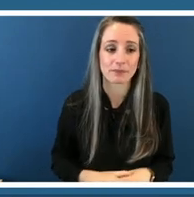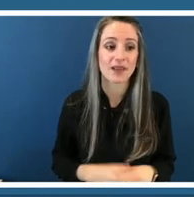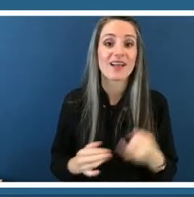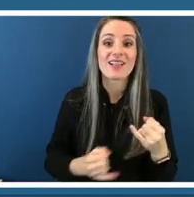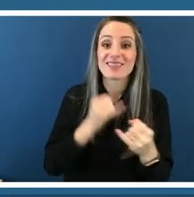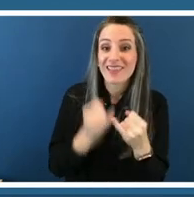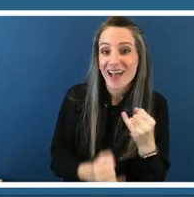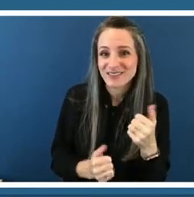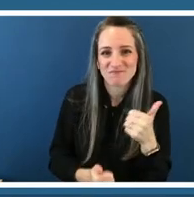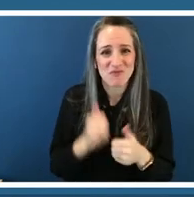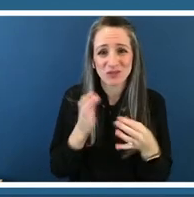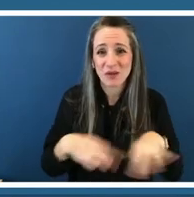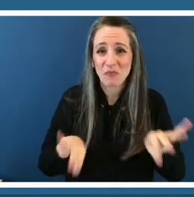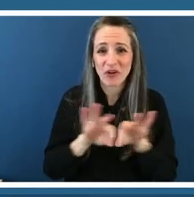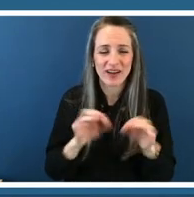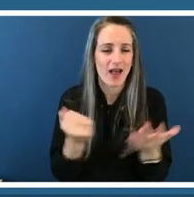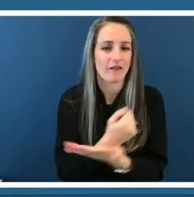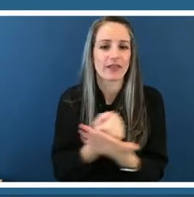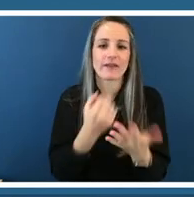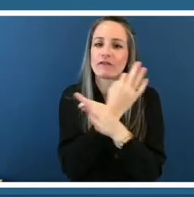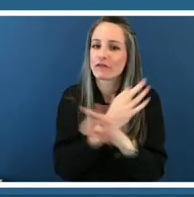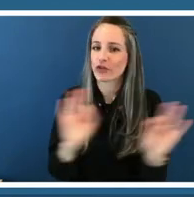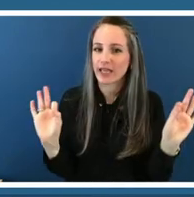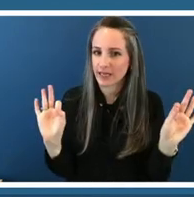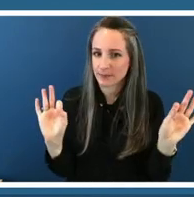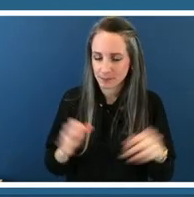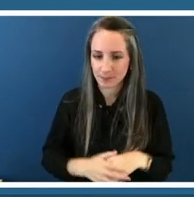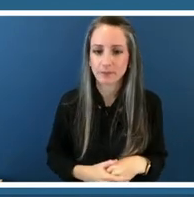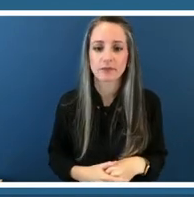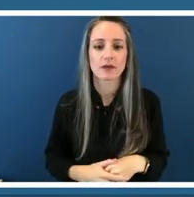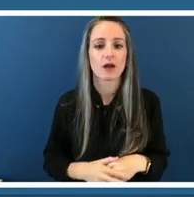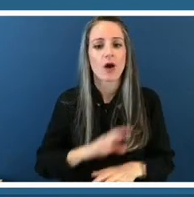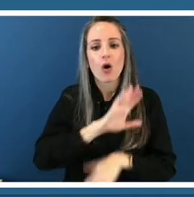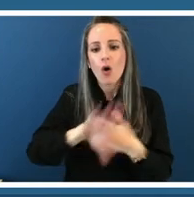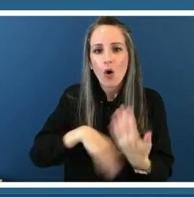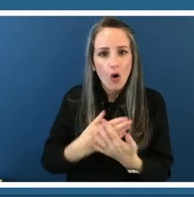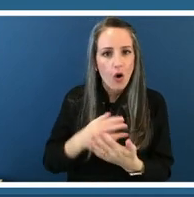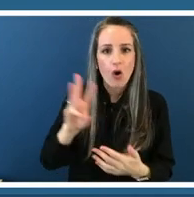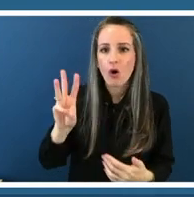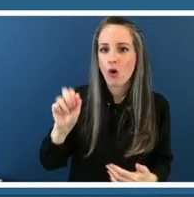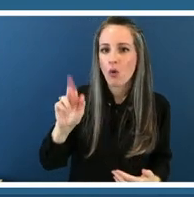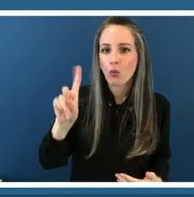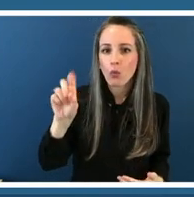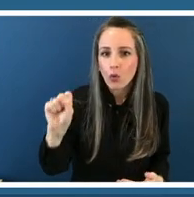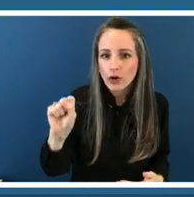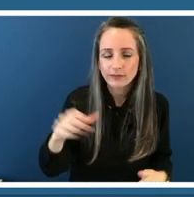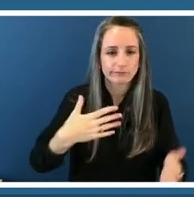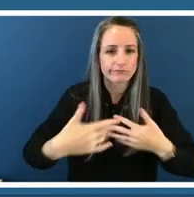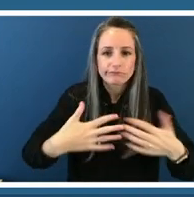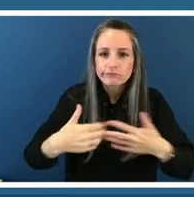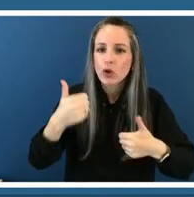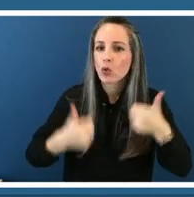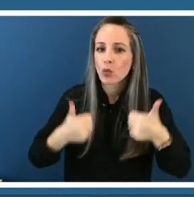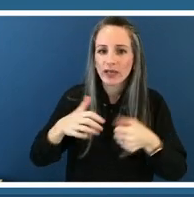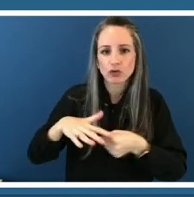age one out all ages all um wards so it doesn't matter what ward